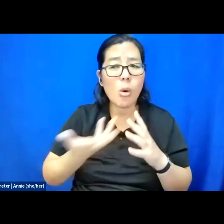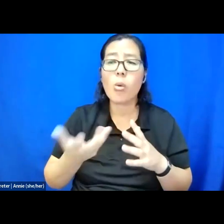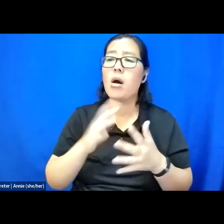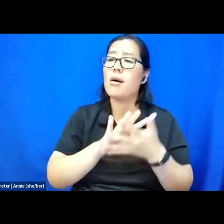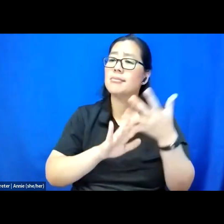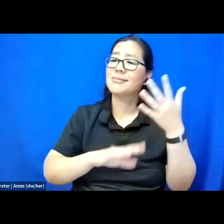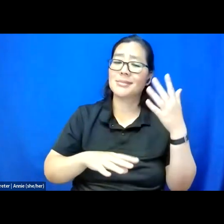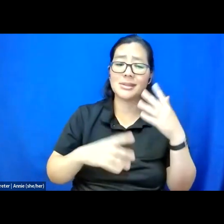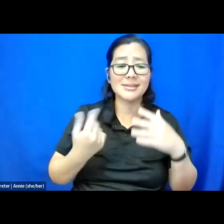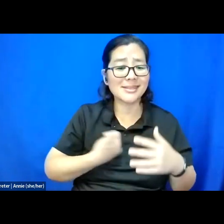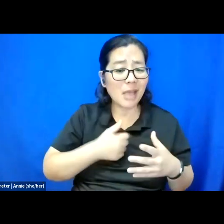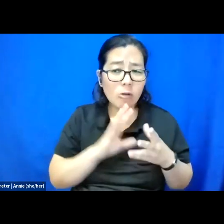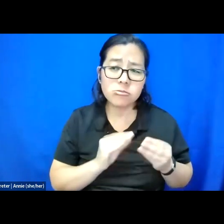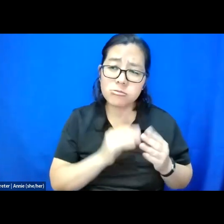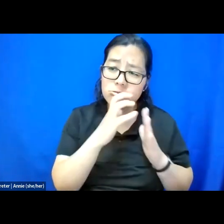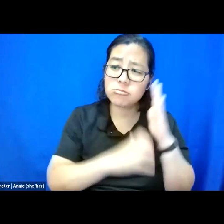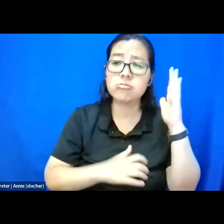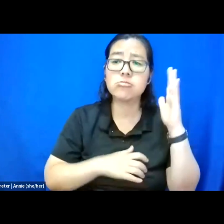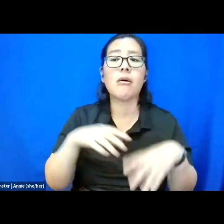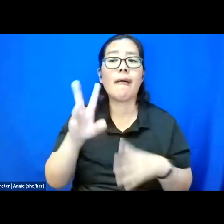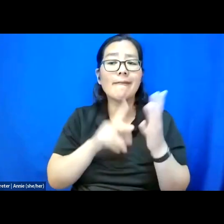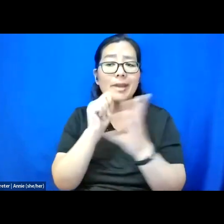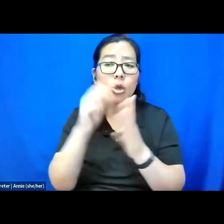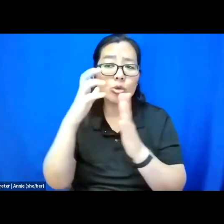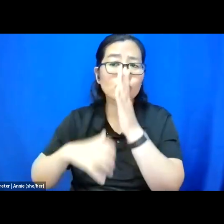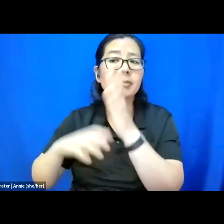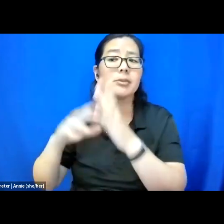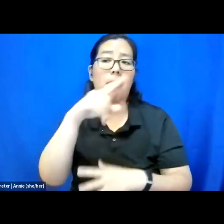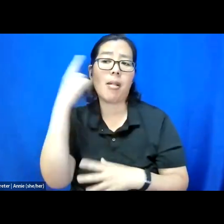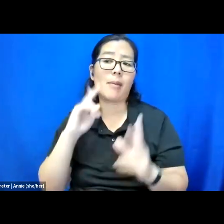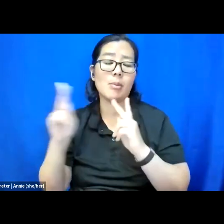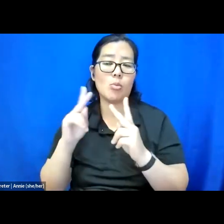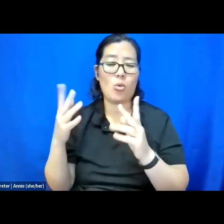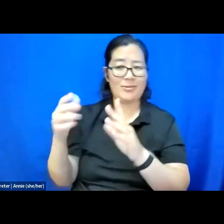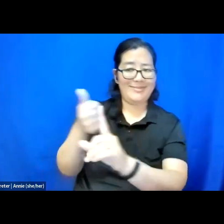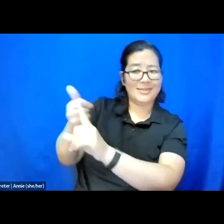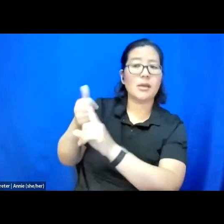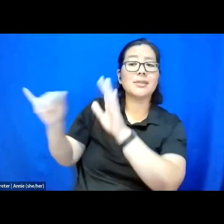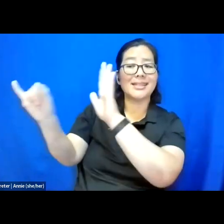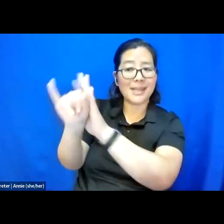monologues and video scripts of black people who have identified as either mad, sick,